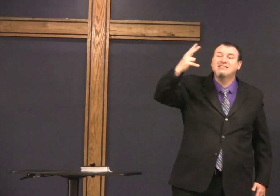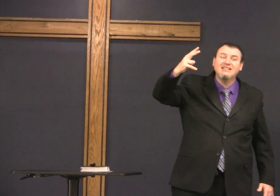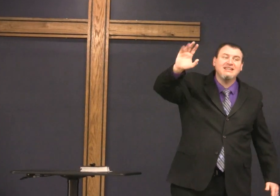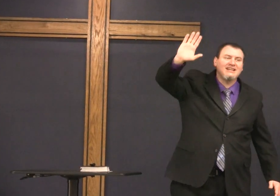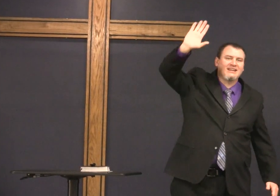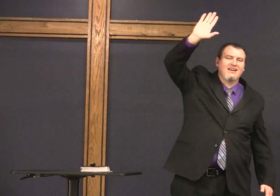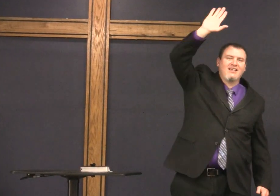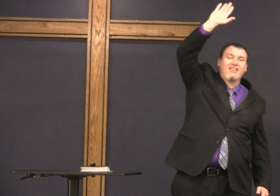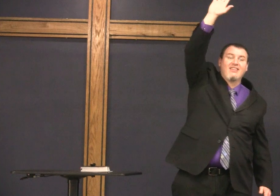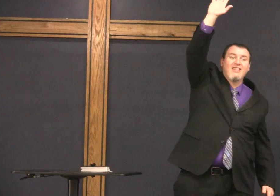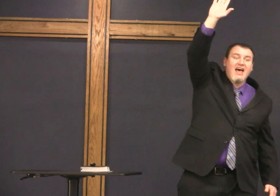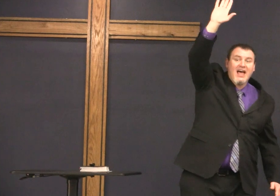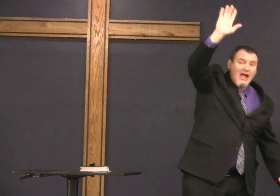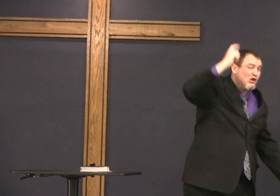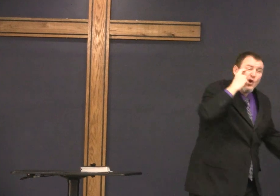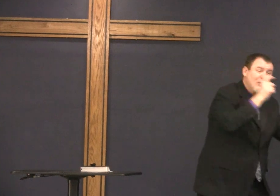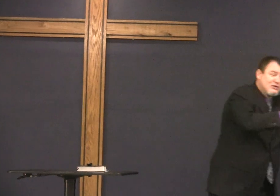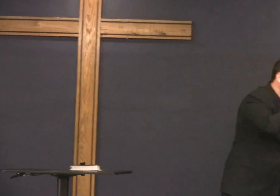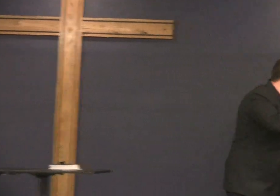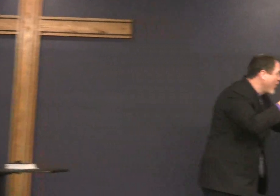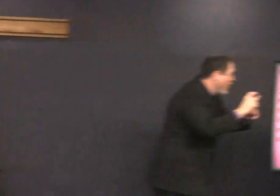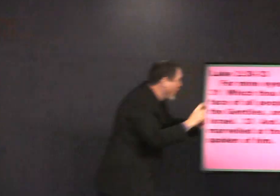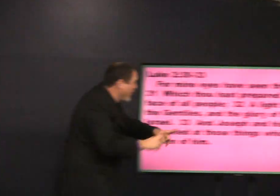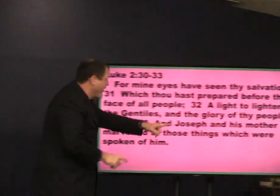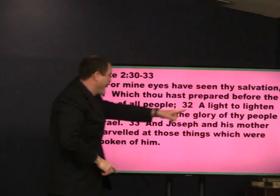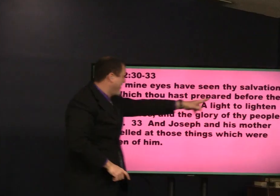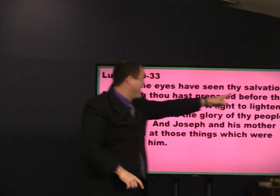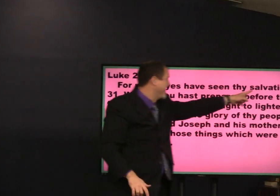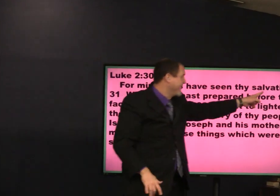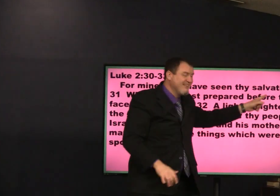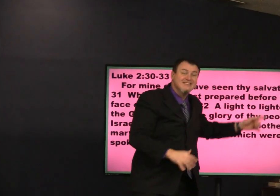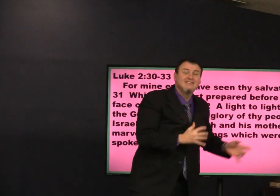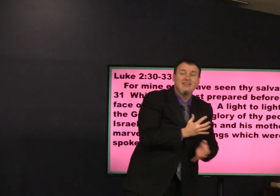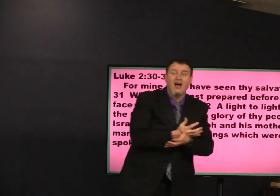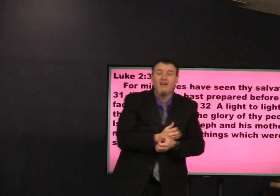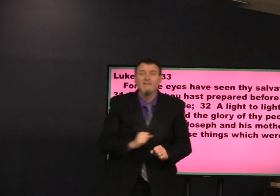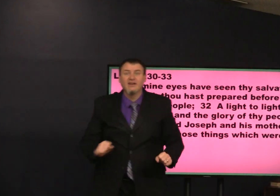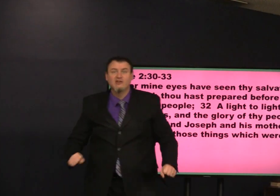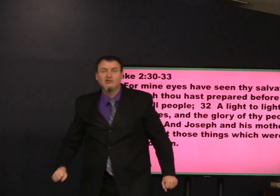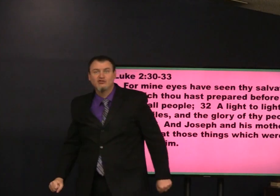my eyes have seen notice this word here salvation